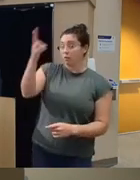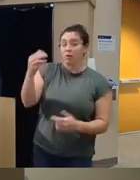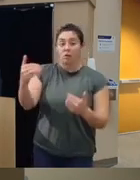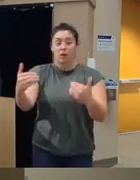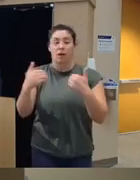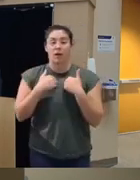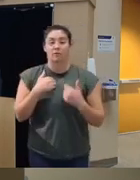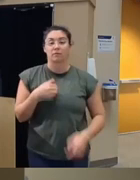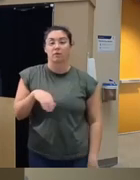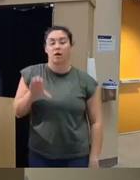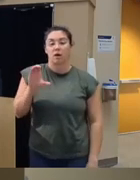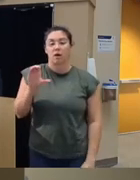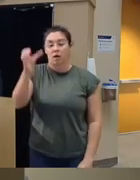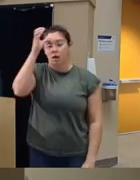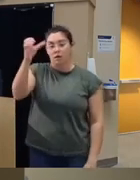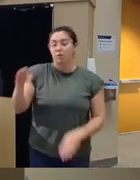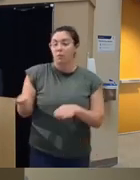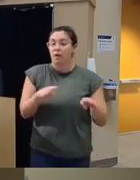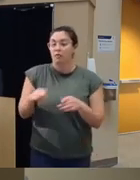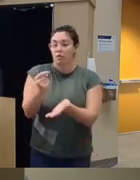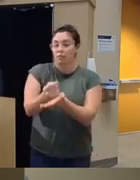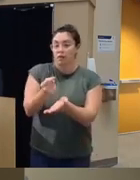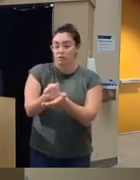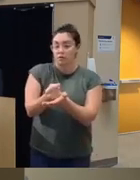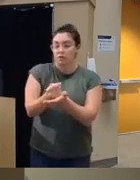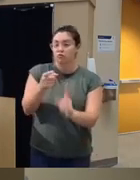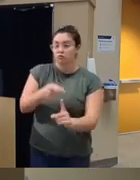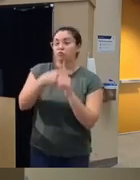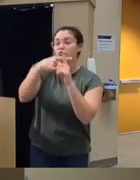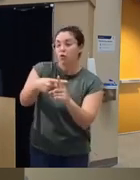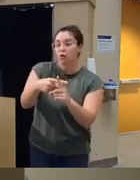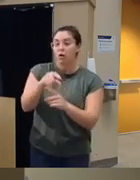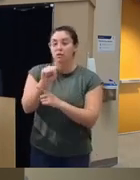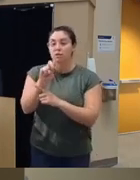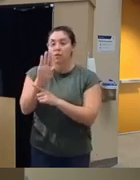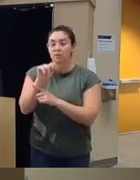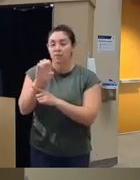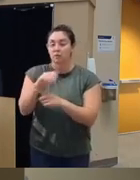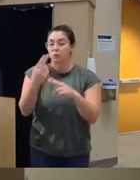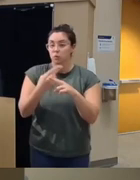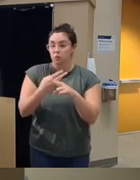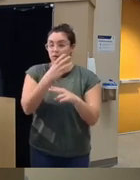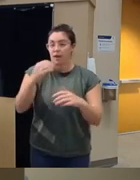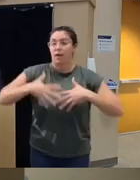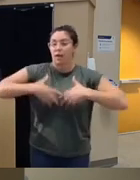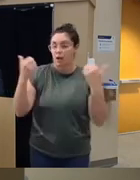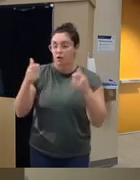therapy as our vehicle to Target both substance use and anger management in each session across 12